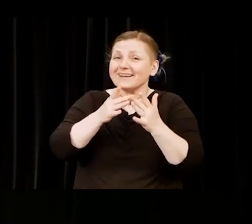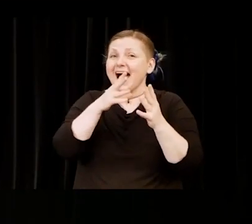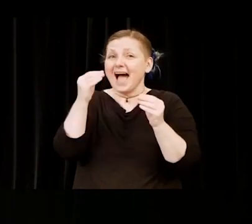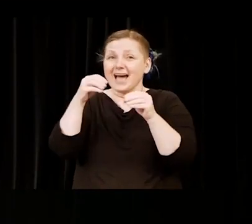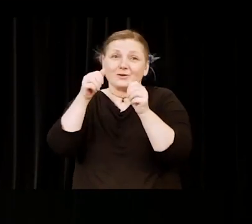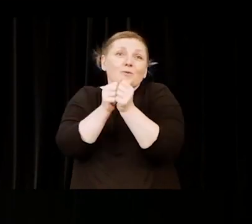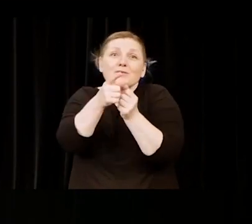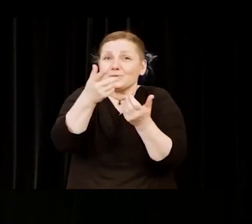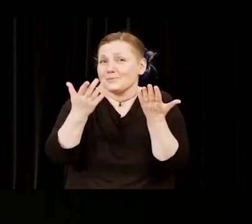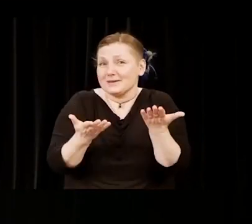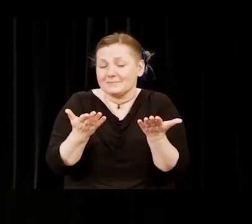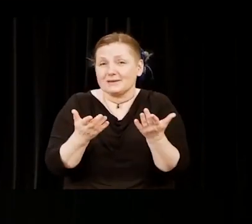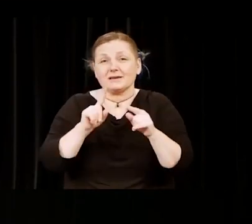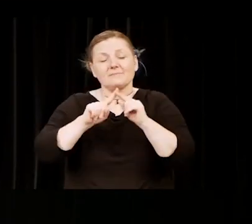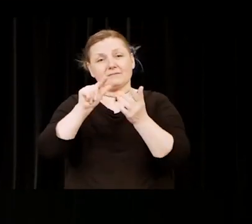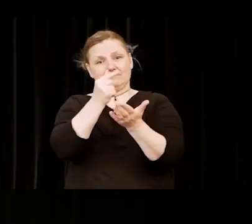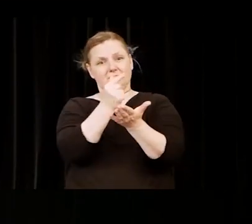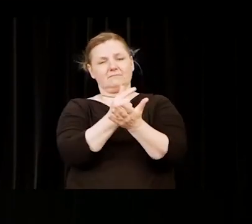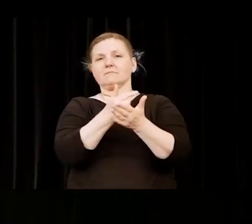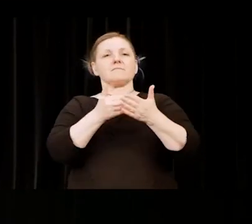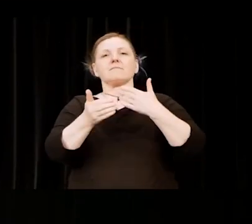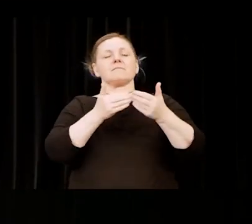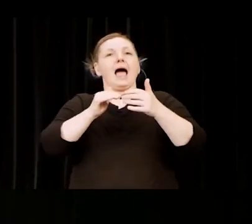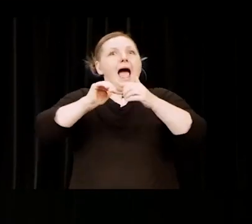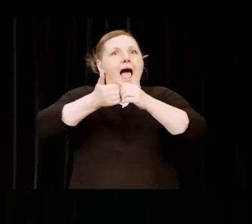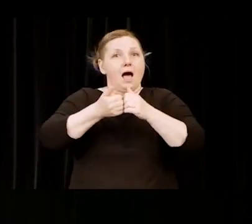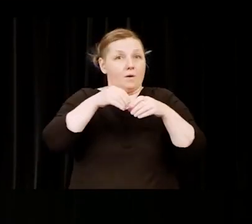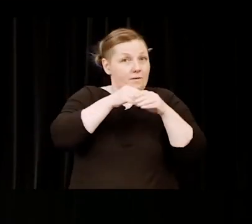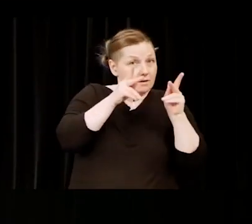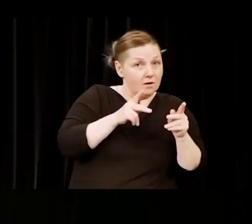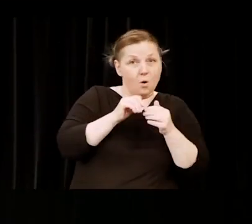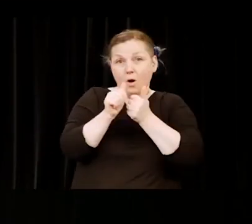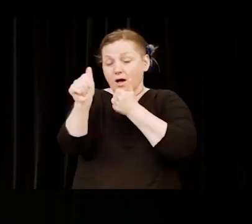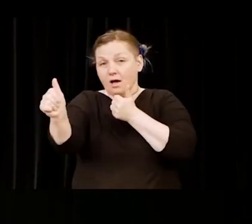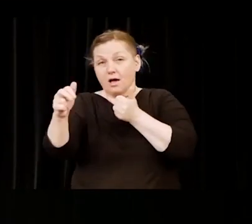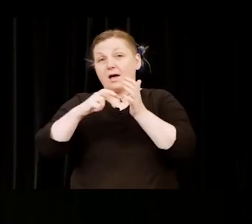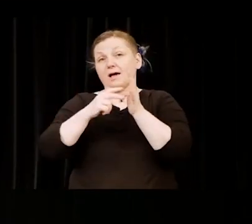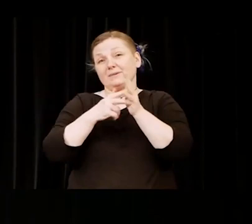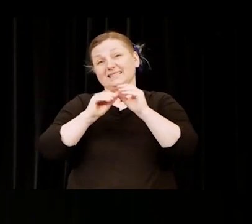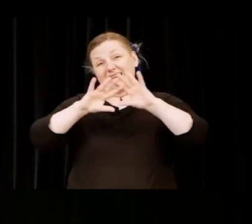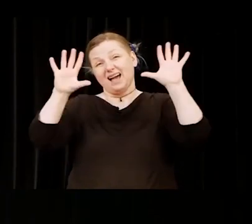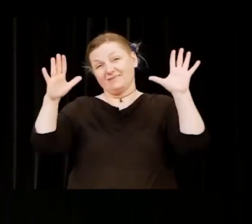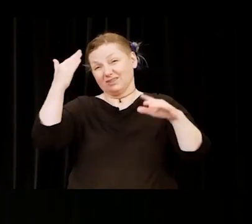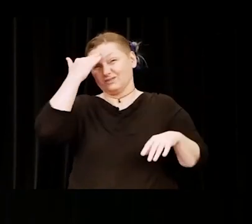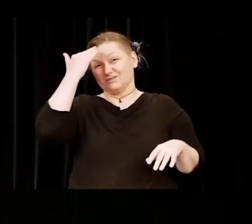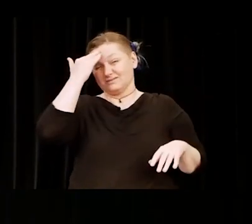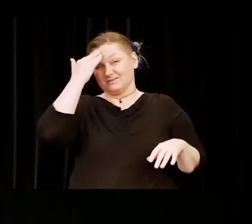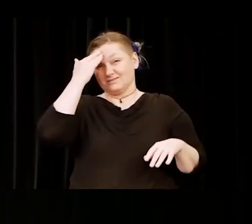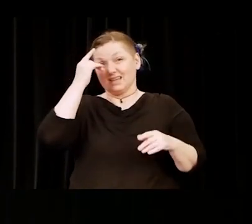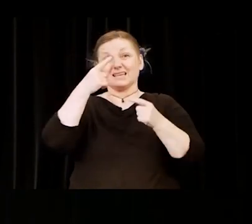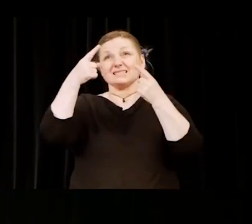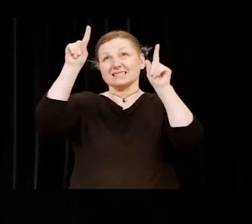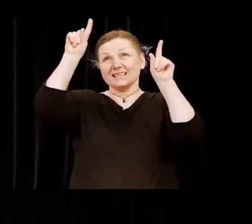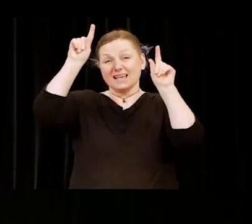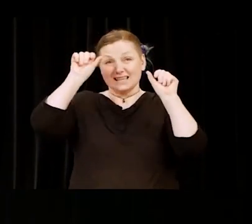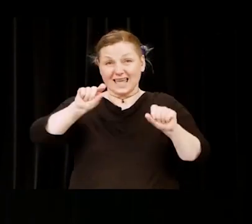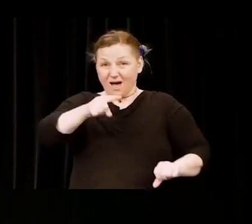no matter what form it takes, makes us keenly aware that we don't succeed alone. Please take a moment